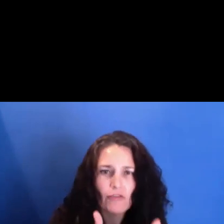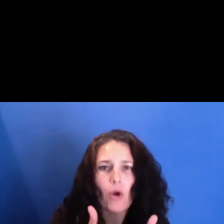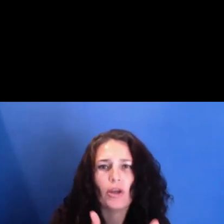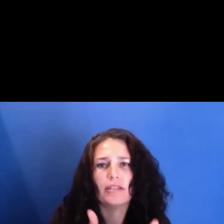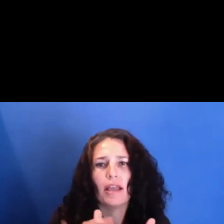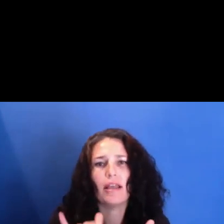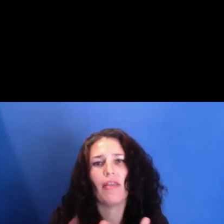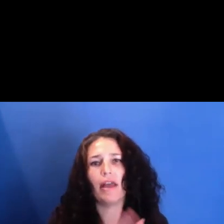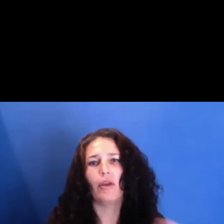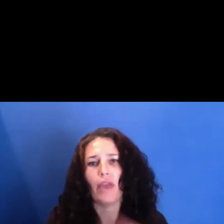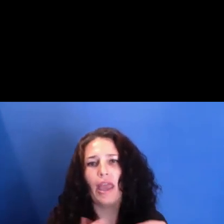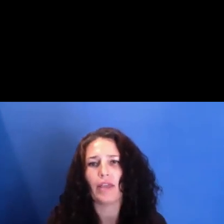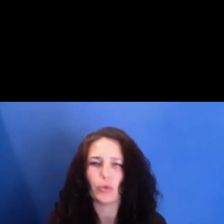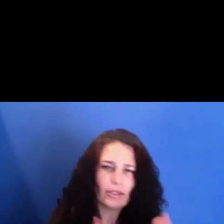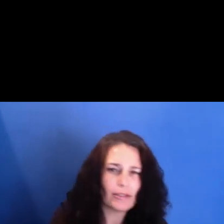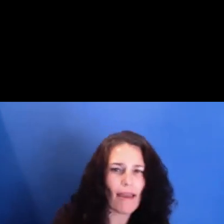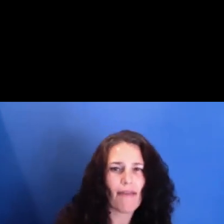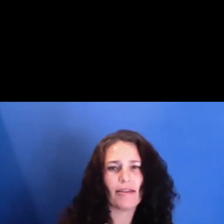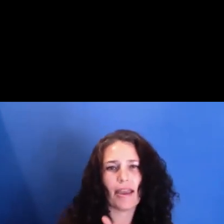and carve a new path forward.